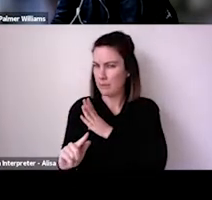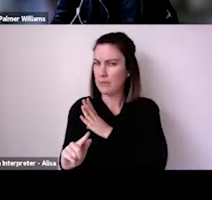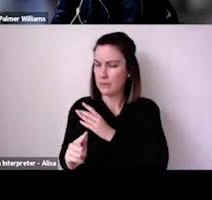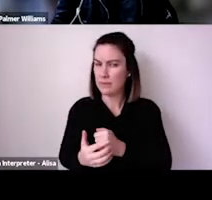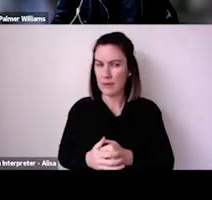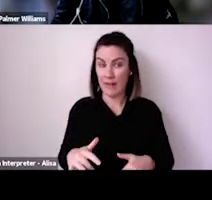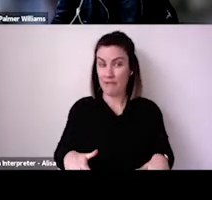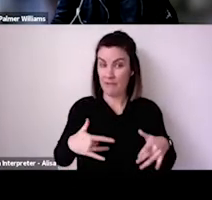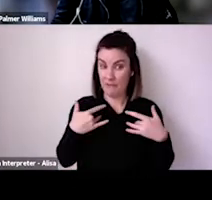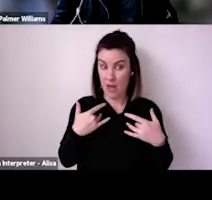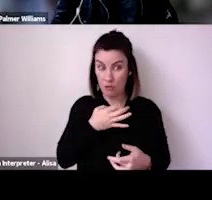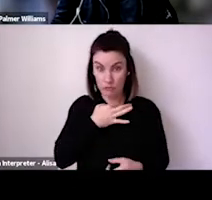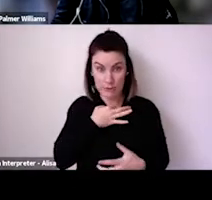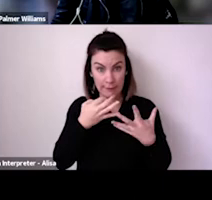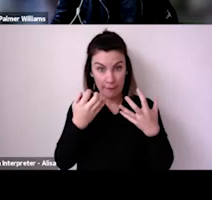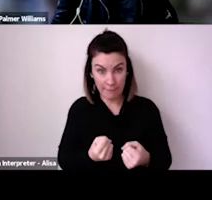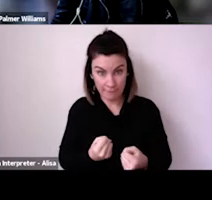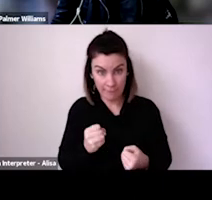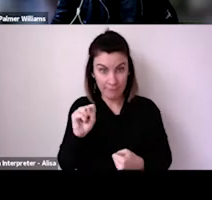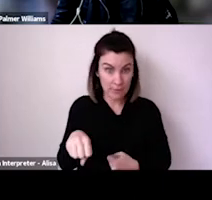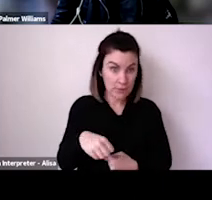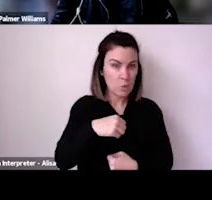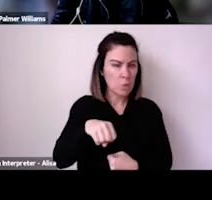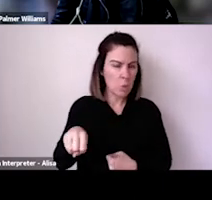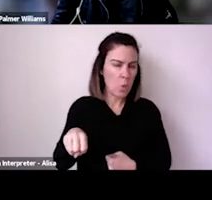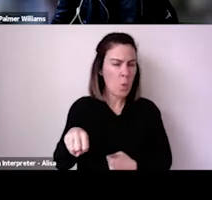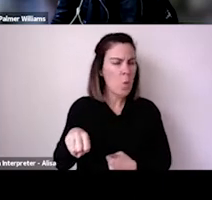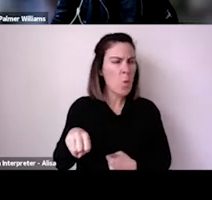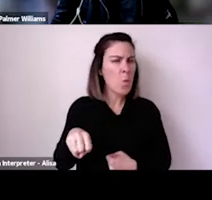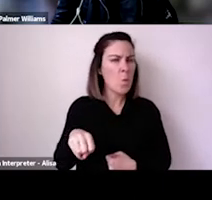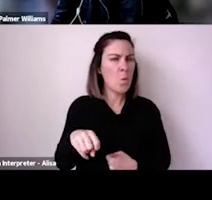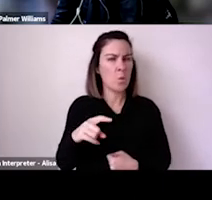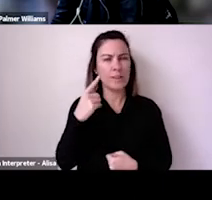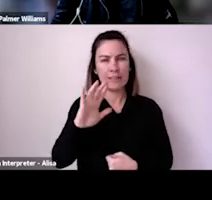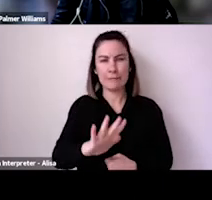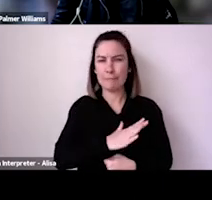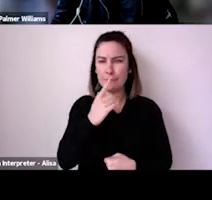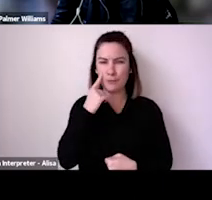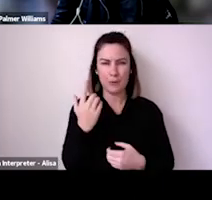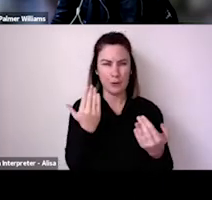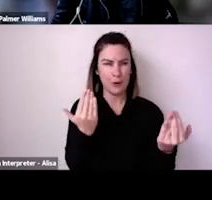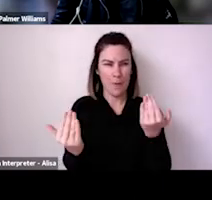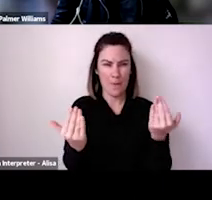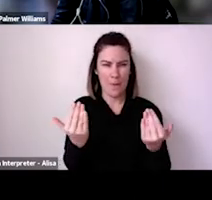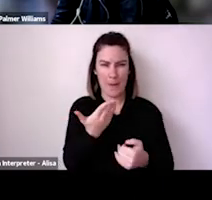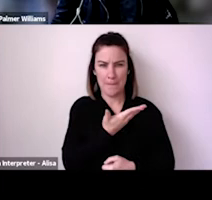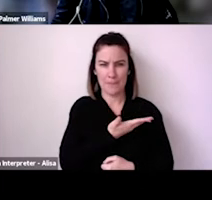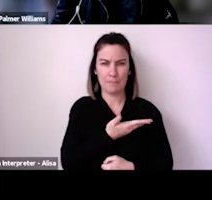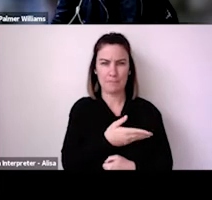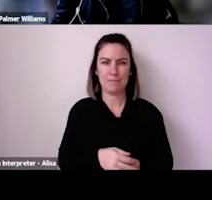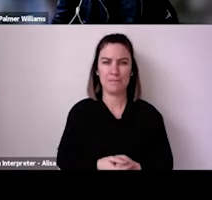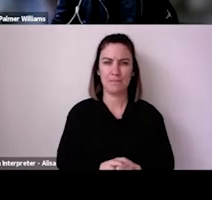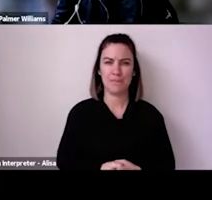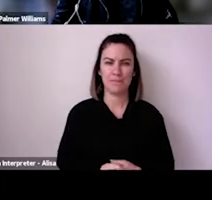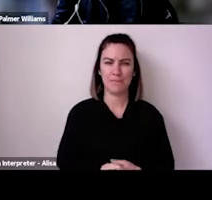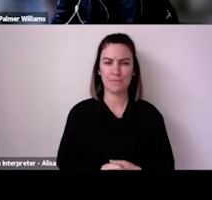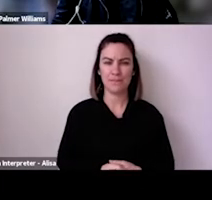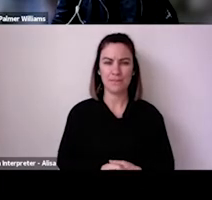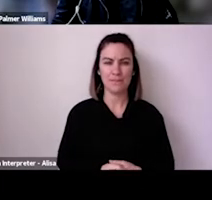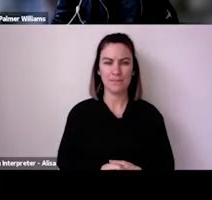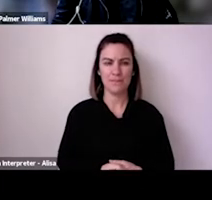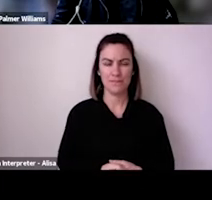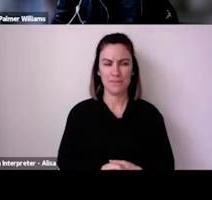which is really hopeful, but of course what really matters is the success in the general